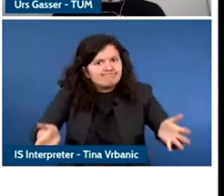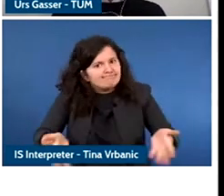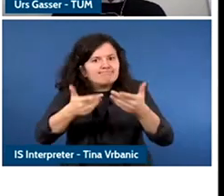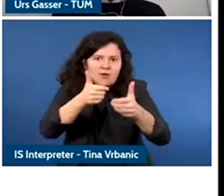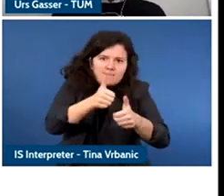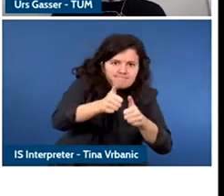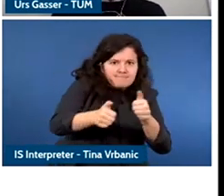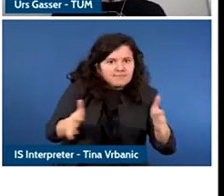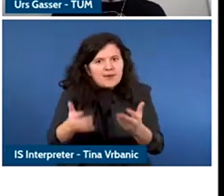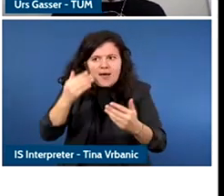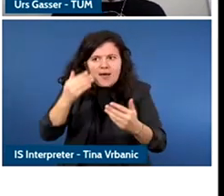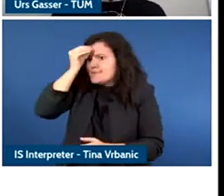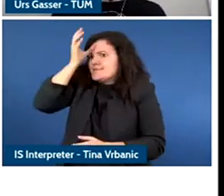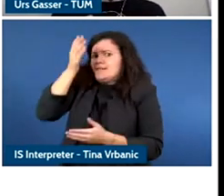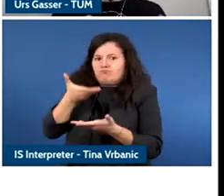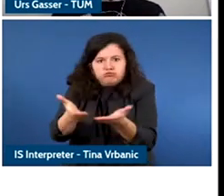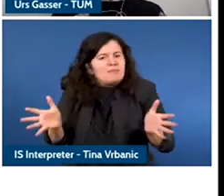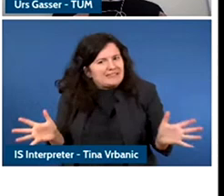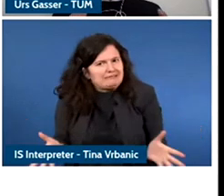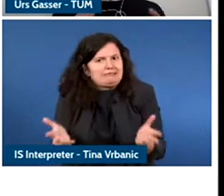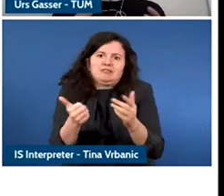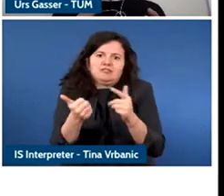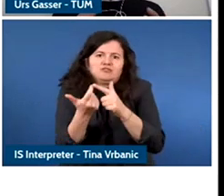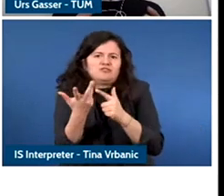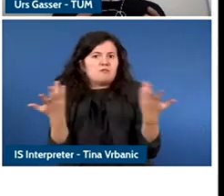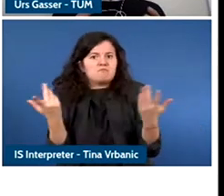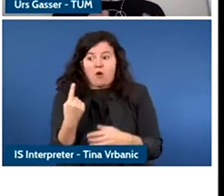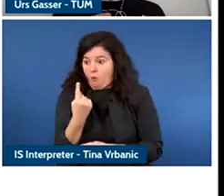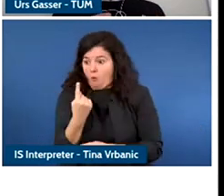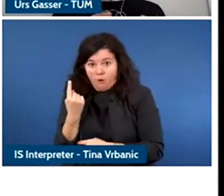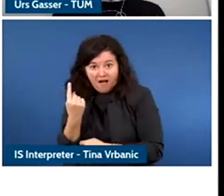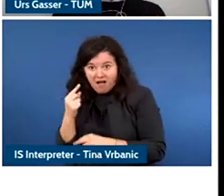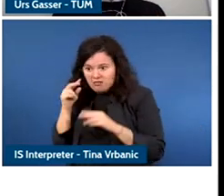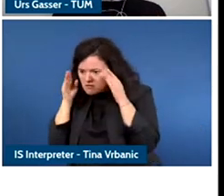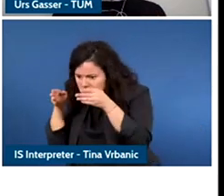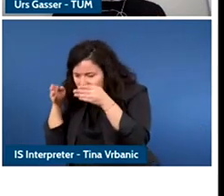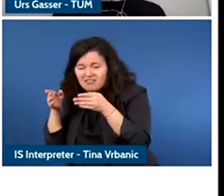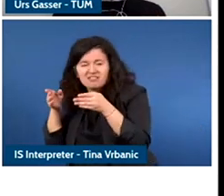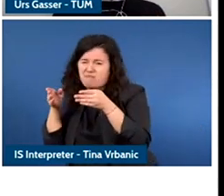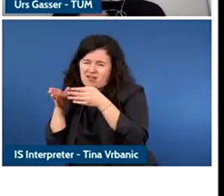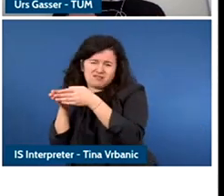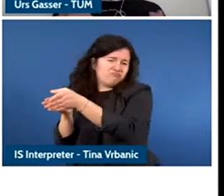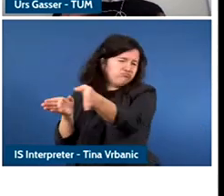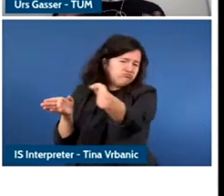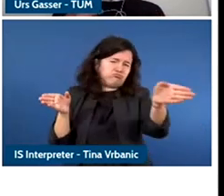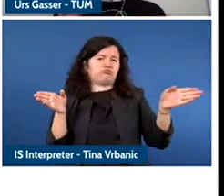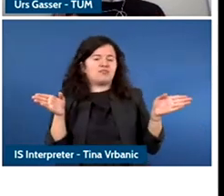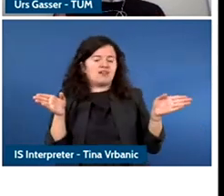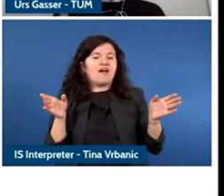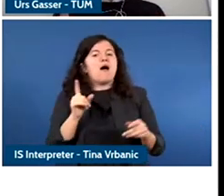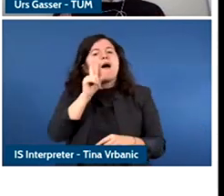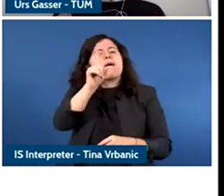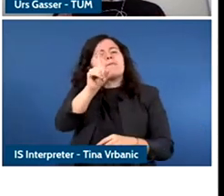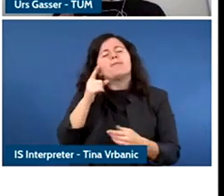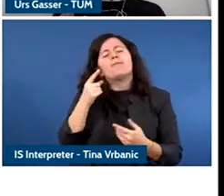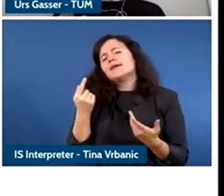We still have much more work ahead to figure out who's responsible for what.